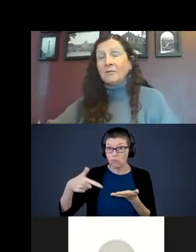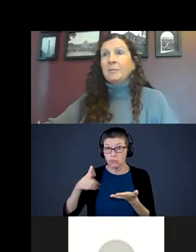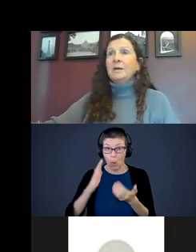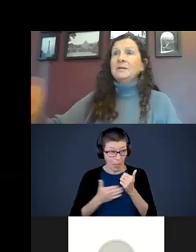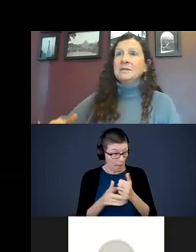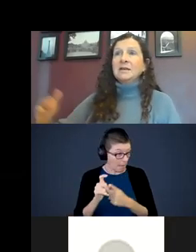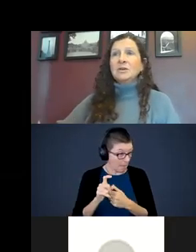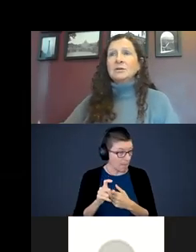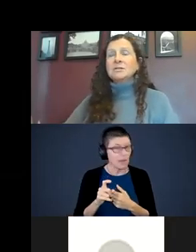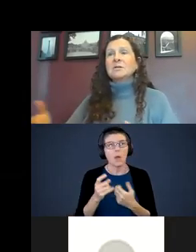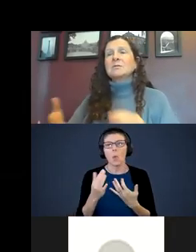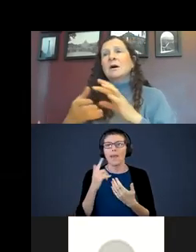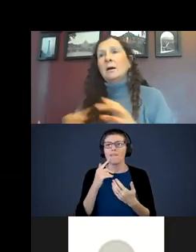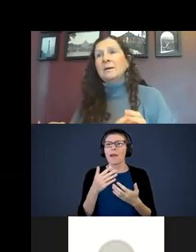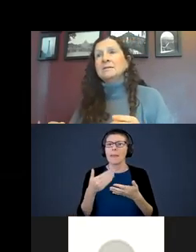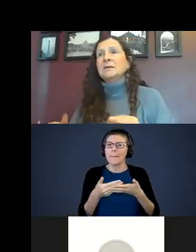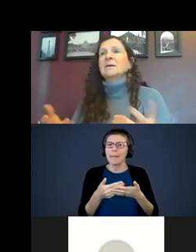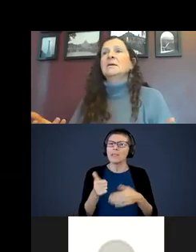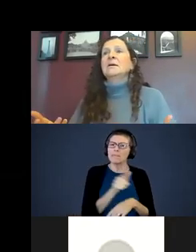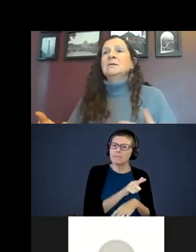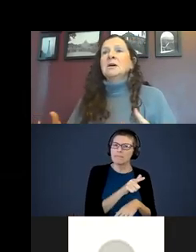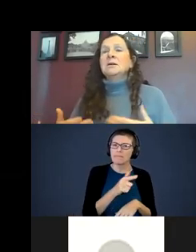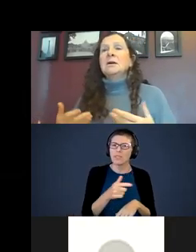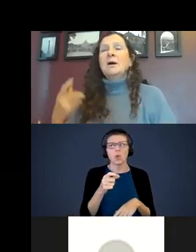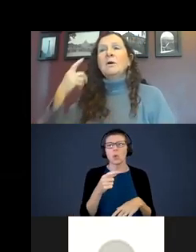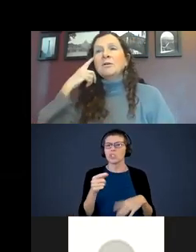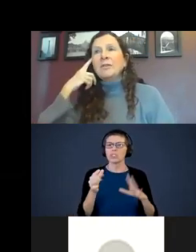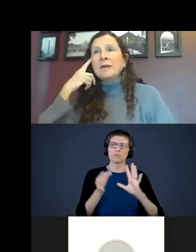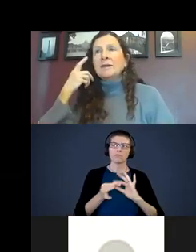for the baby to take a turn. Commenting, talking about what you are doing, feeling, thinking,